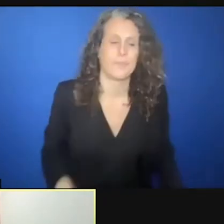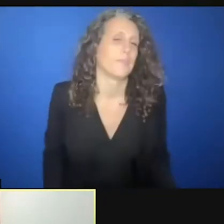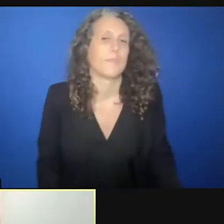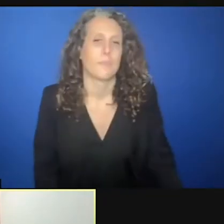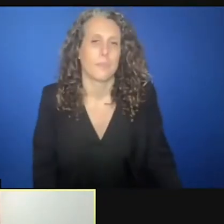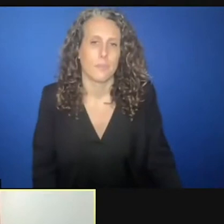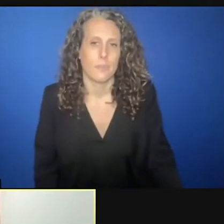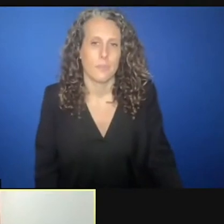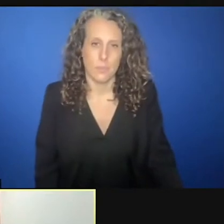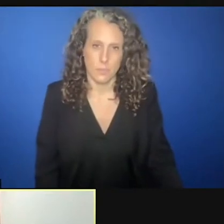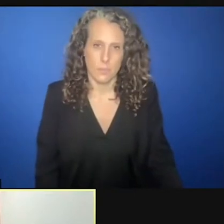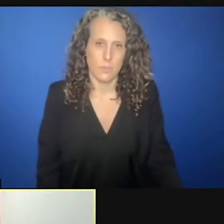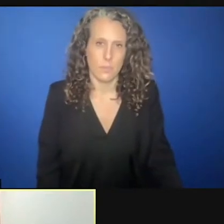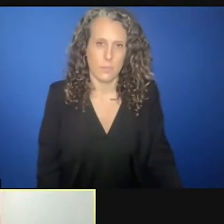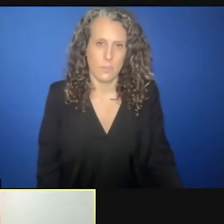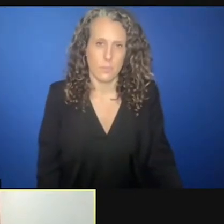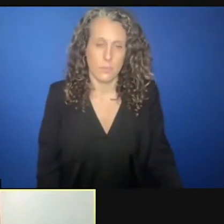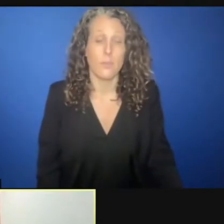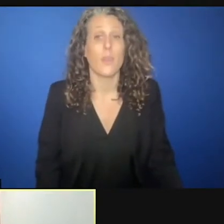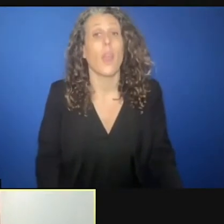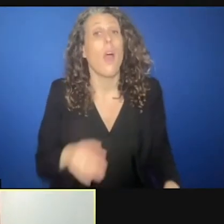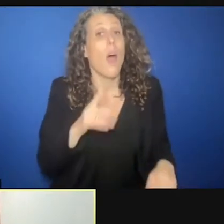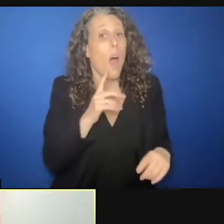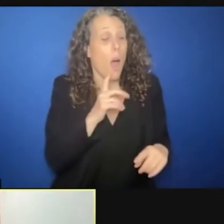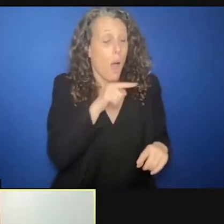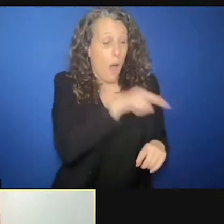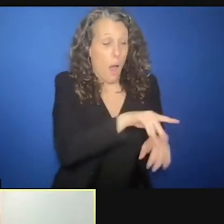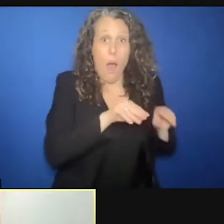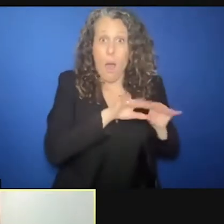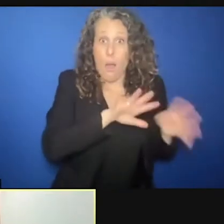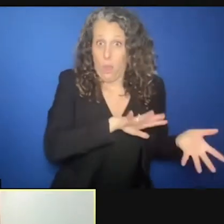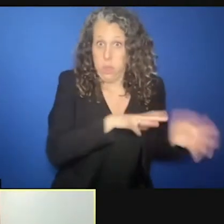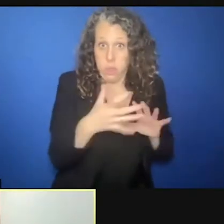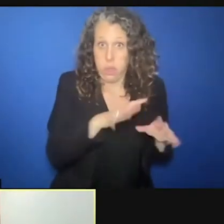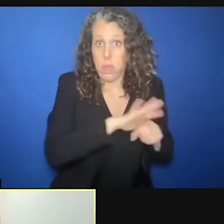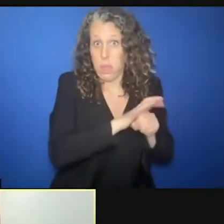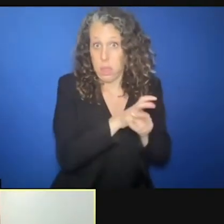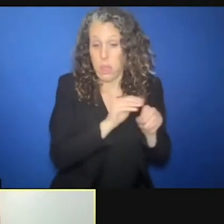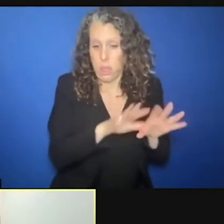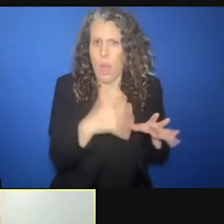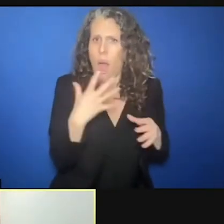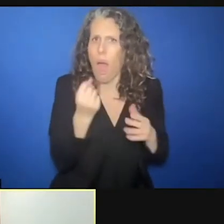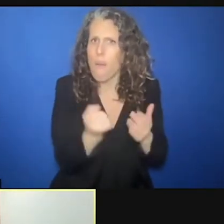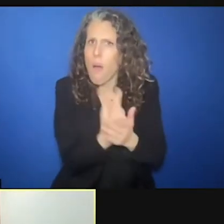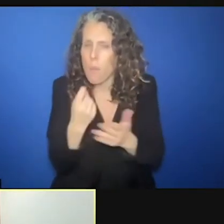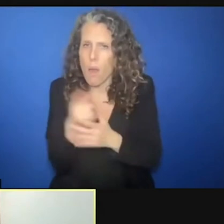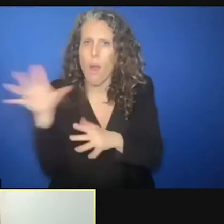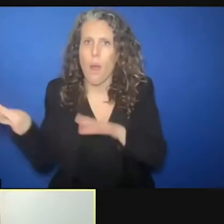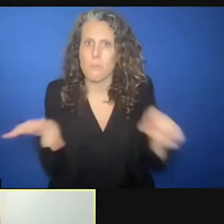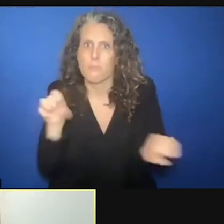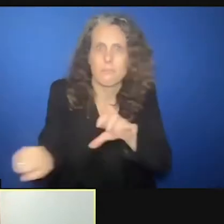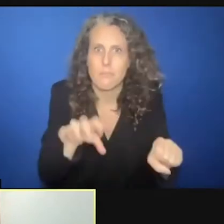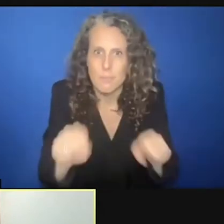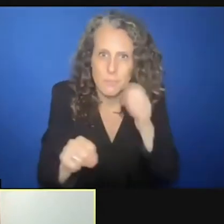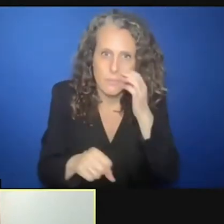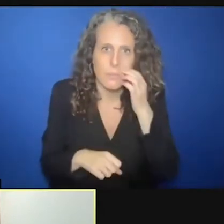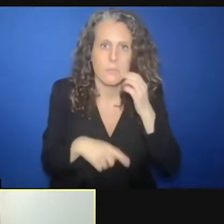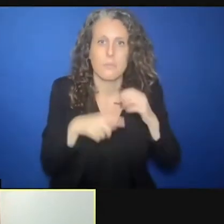opportunities in the crisis and I think this is important learning in the future as well. Release